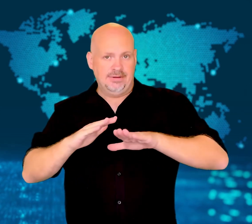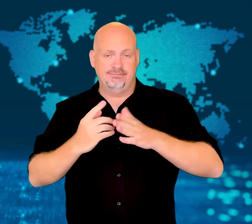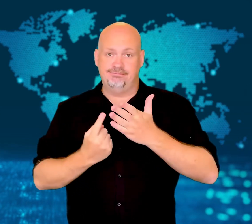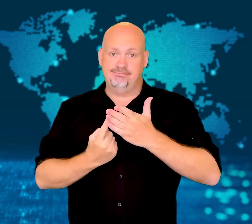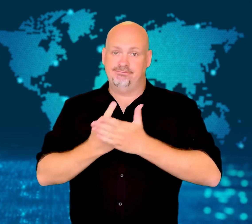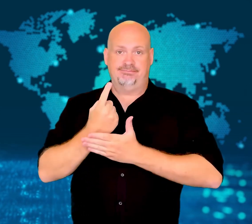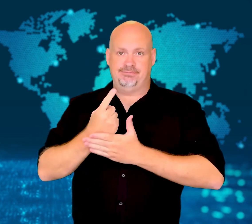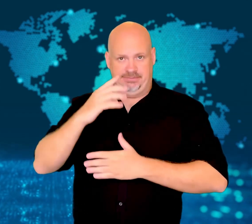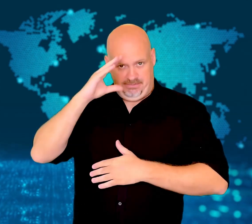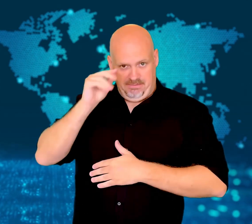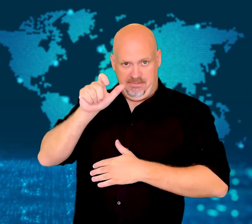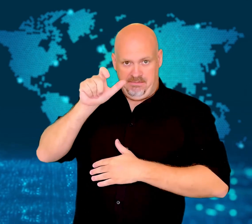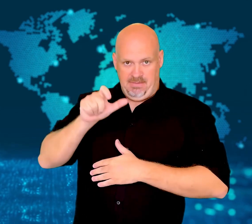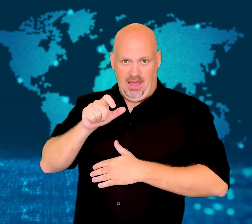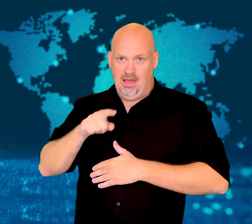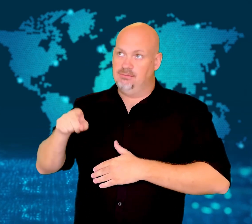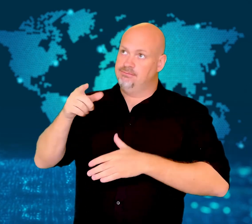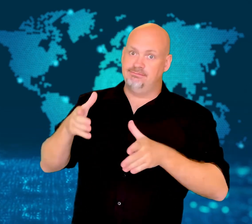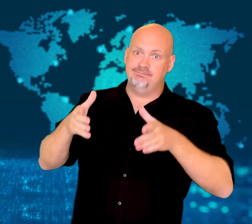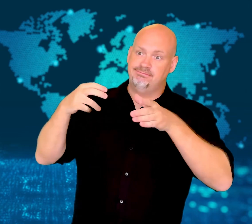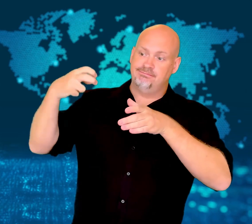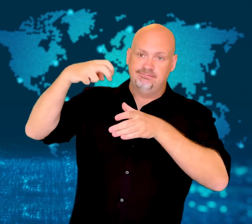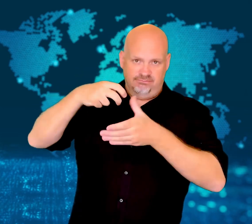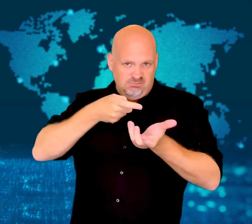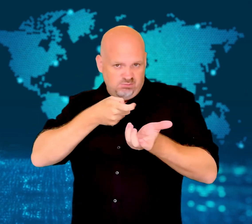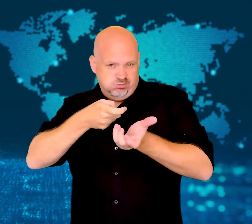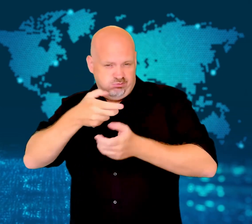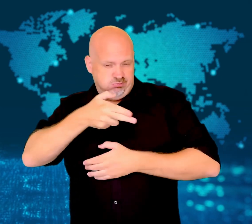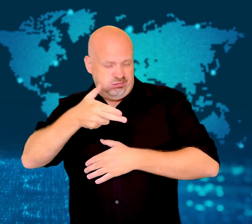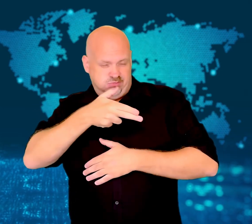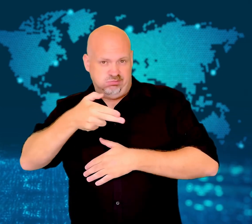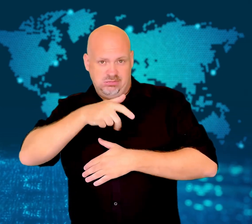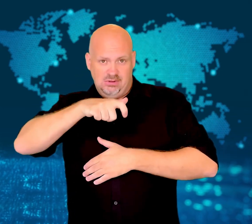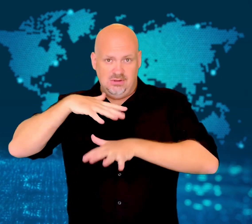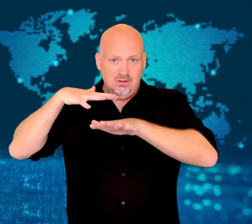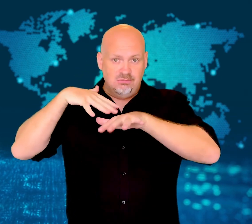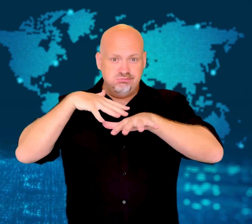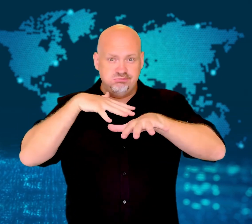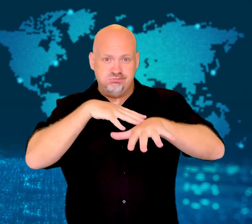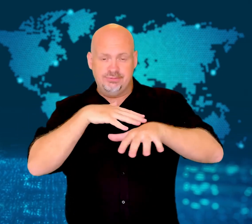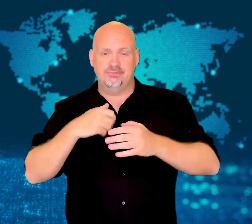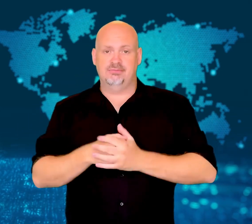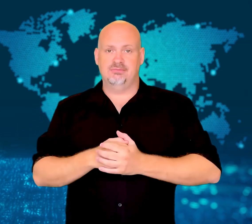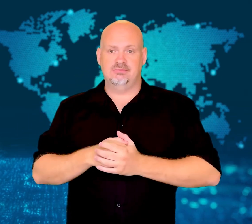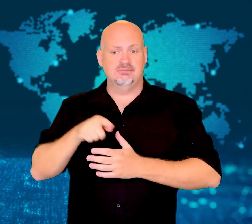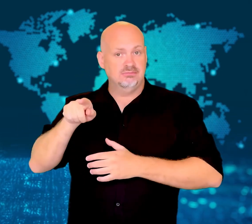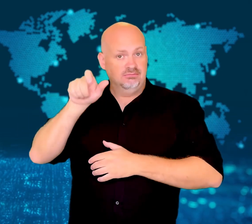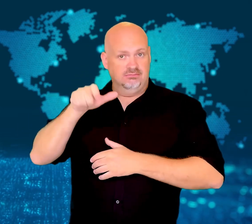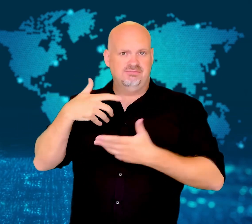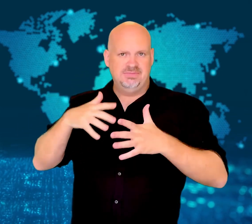When the parade was about three- quarters over, a gunman opened